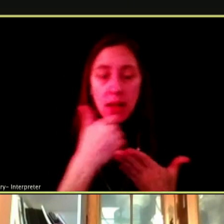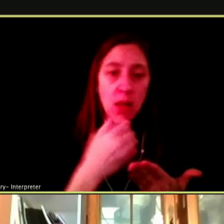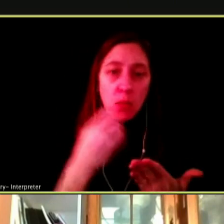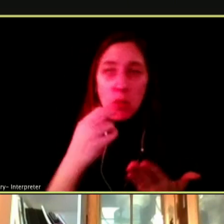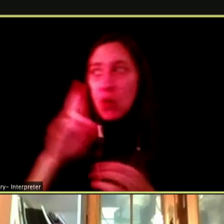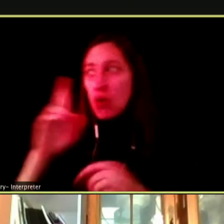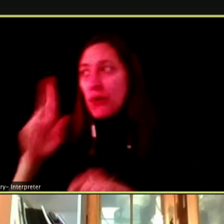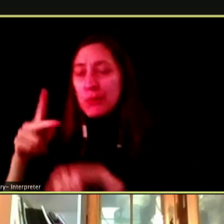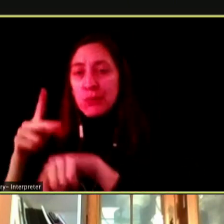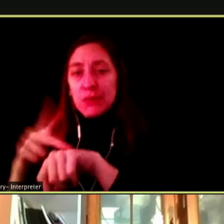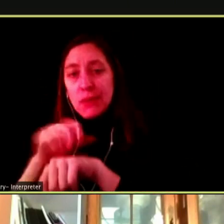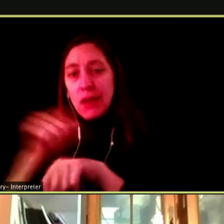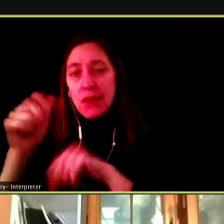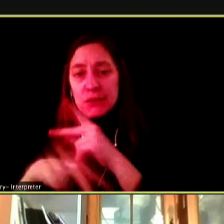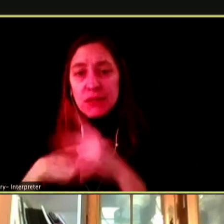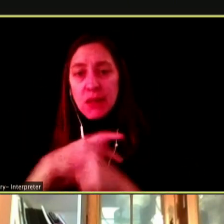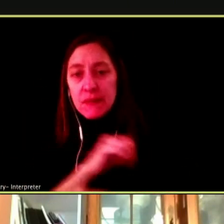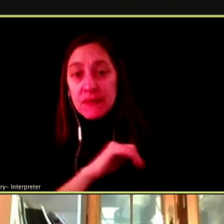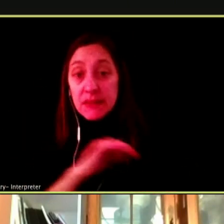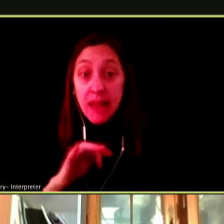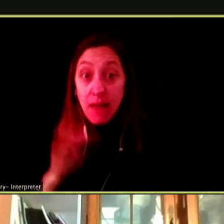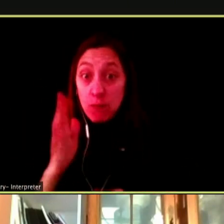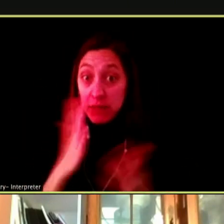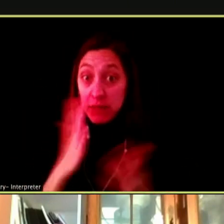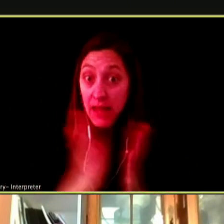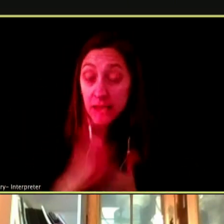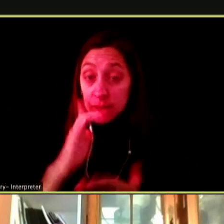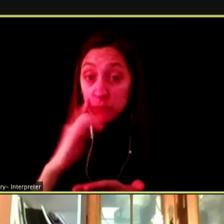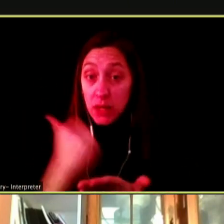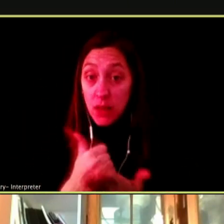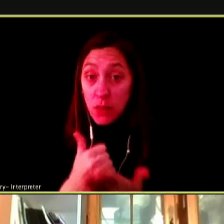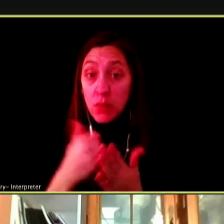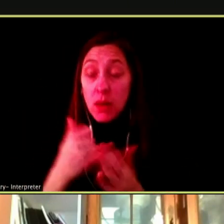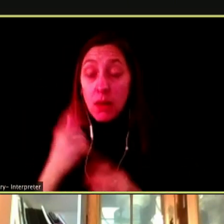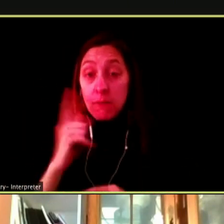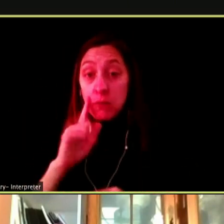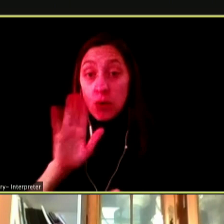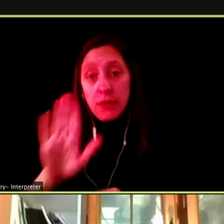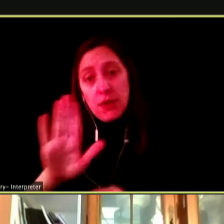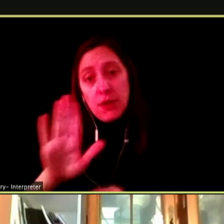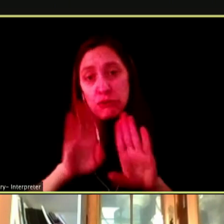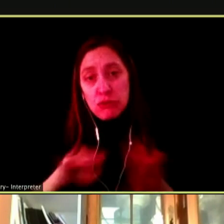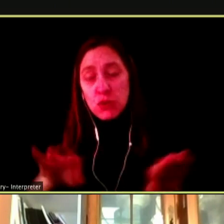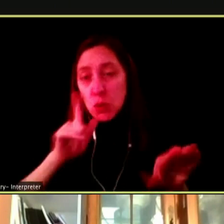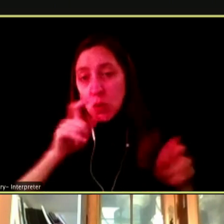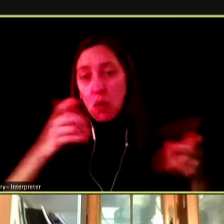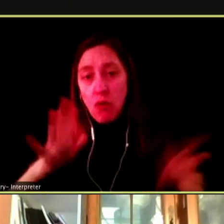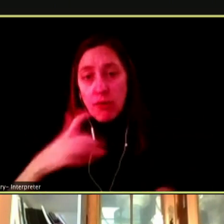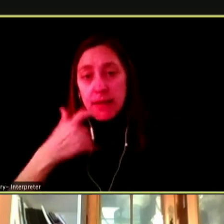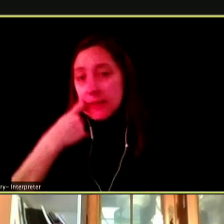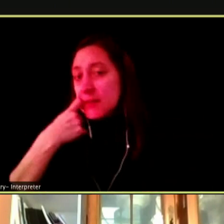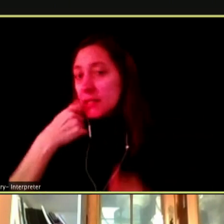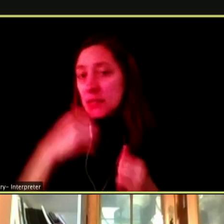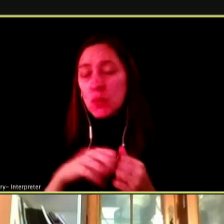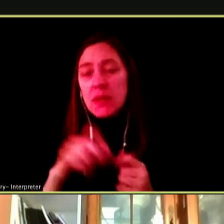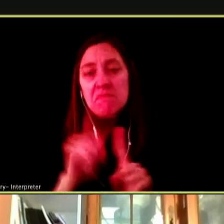STAFF IN THE BUILDING AND ASK FOR HELP FOR THEIR CHILDREN WHO ARE ADDICTED TO THE SUBSTANCES.